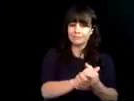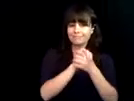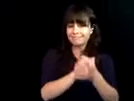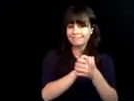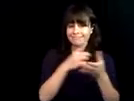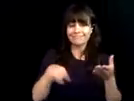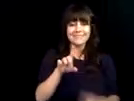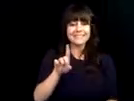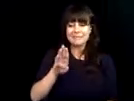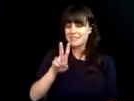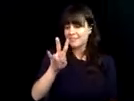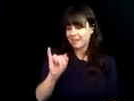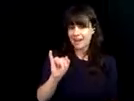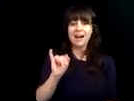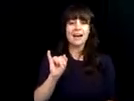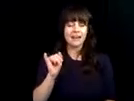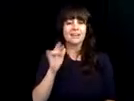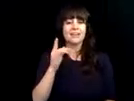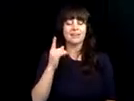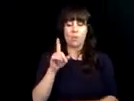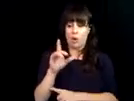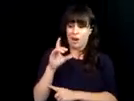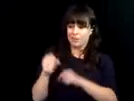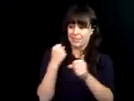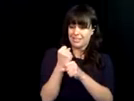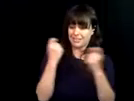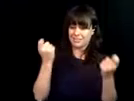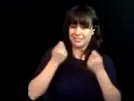part of this legacy. >> Hello, I'm Dr. Joe As